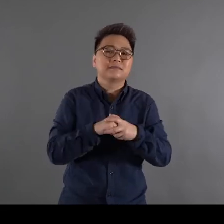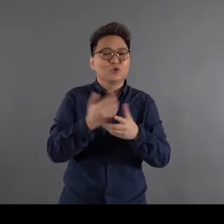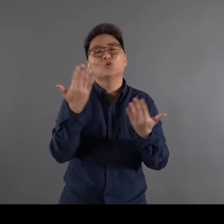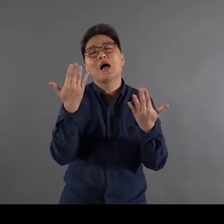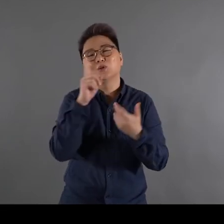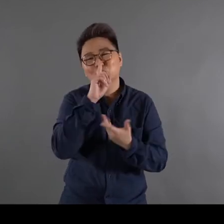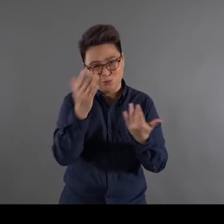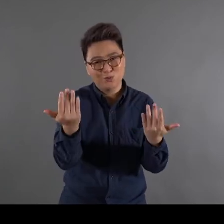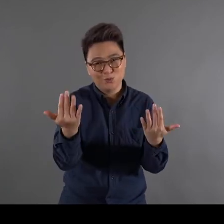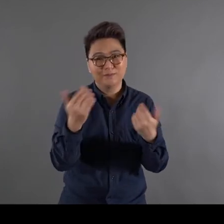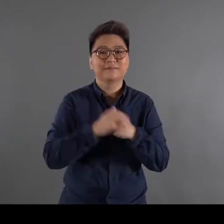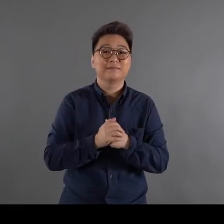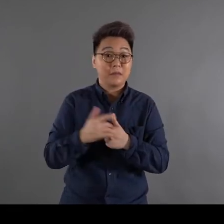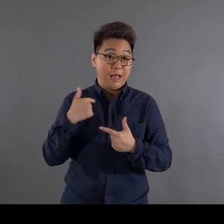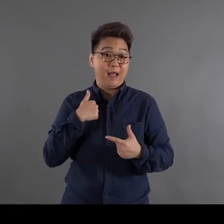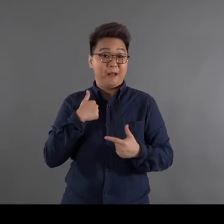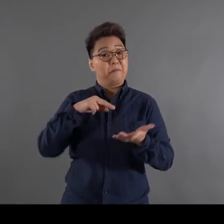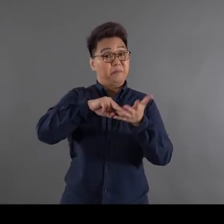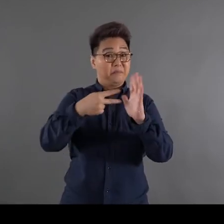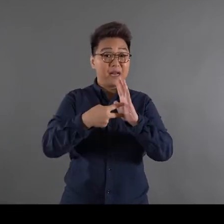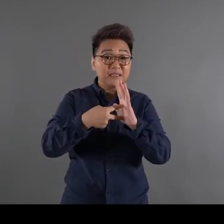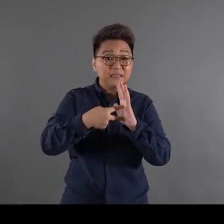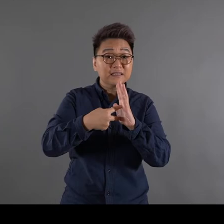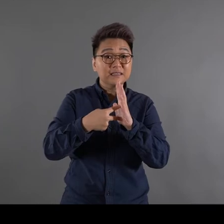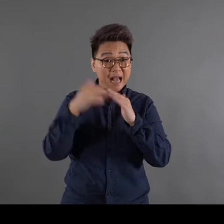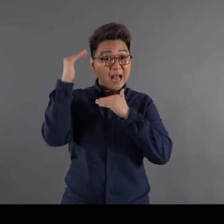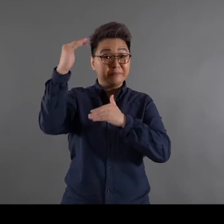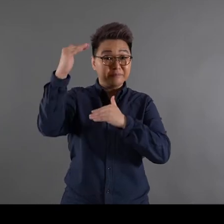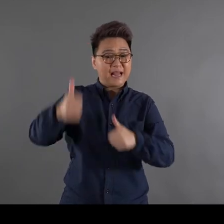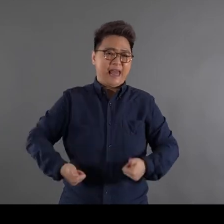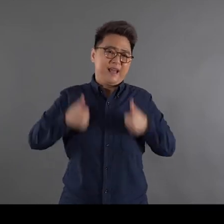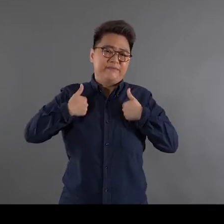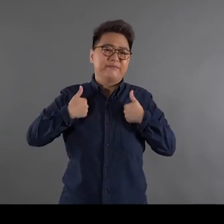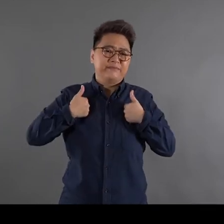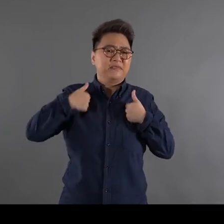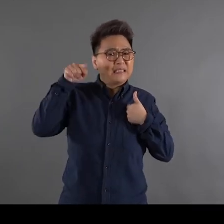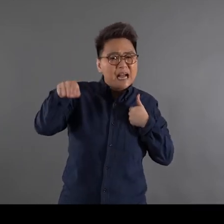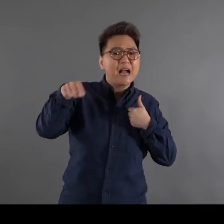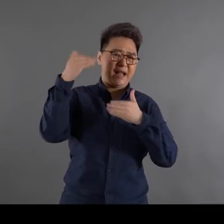Shut up. Shut up I mean the limitations of living beings